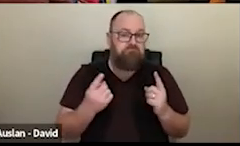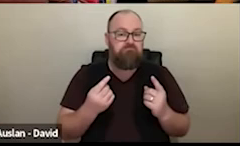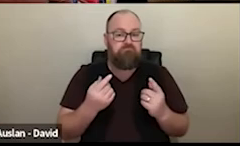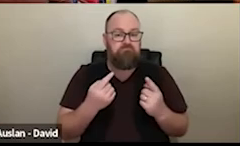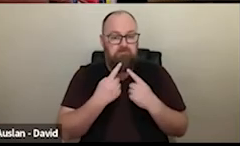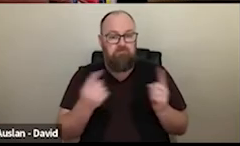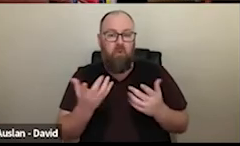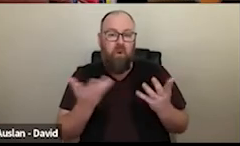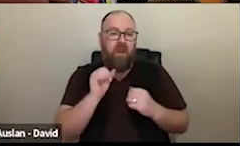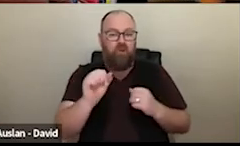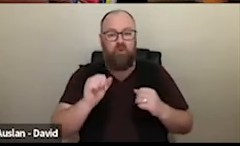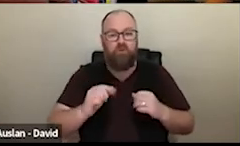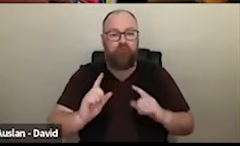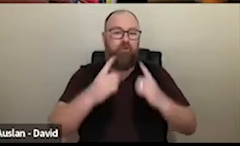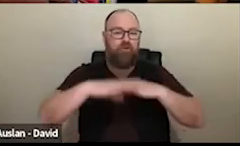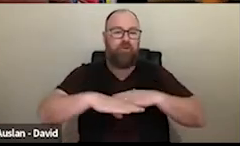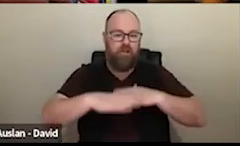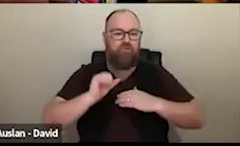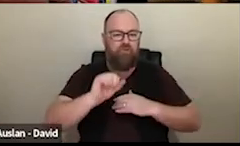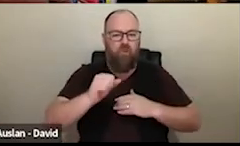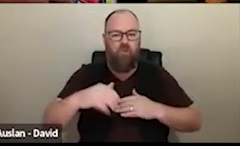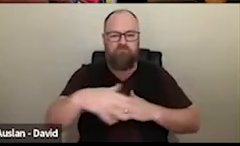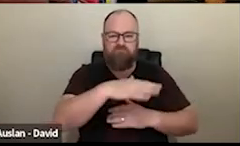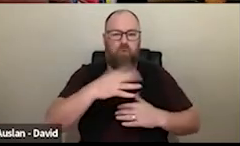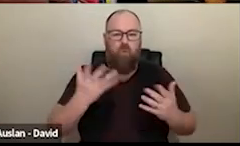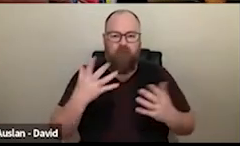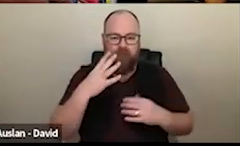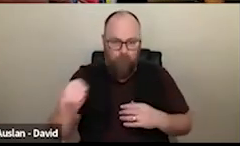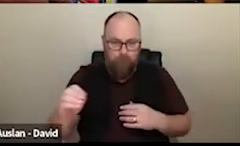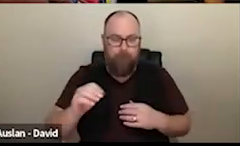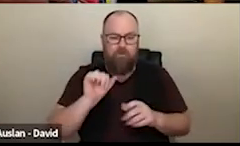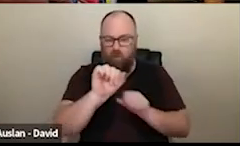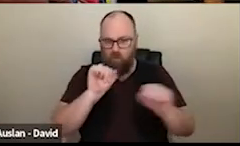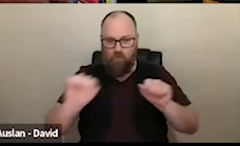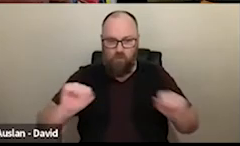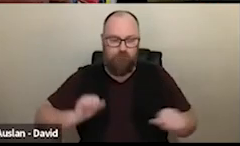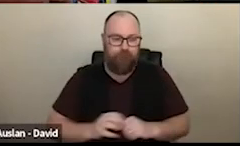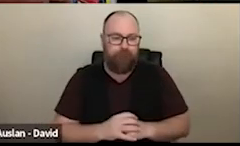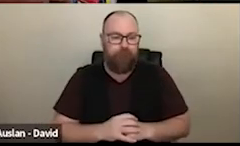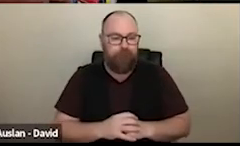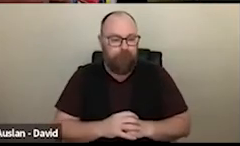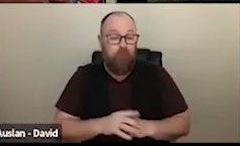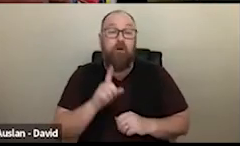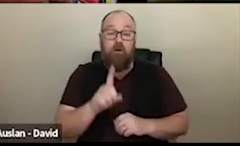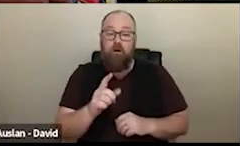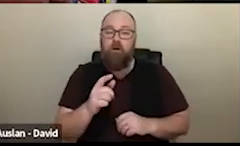and and just give a shout out from whichever first nations, lands you are on around the country, too, which would be great as well, but we'd prefer if you could keep the questions